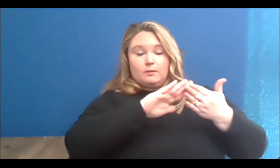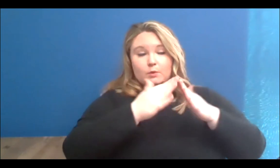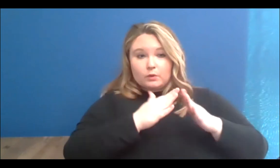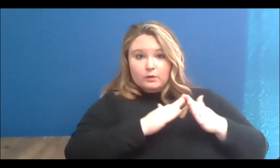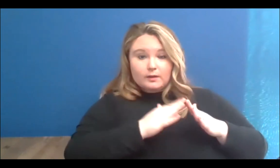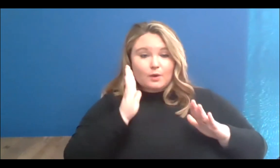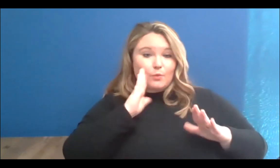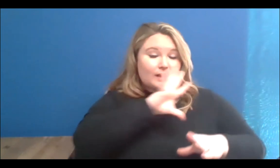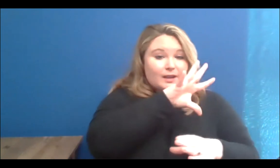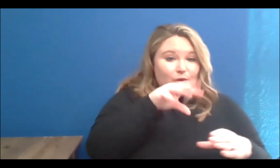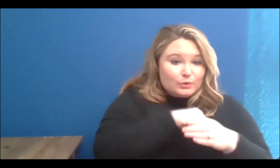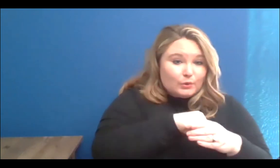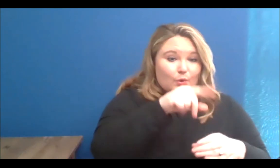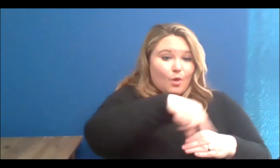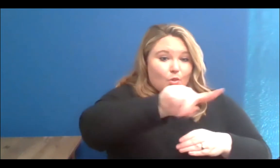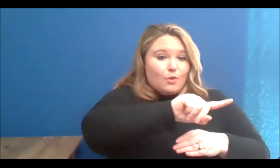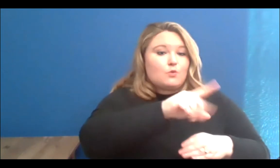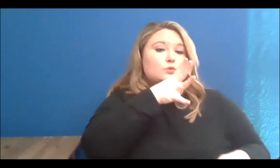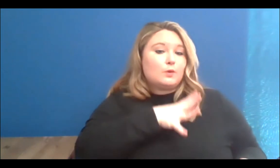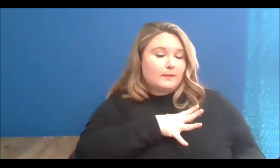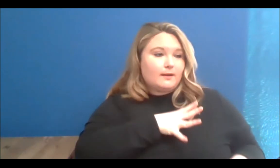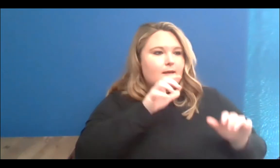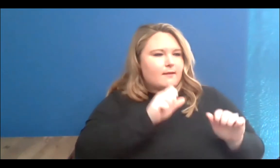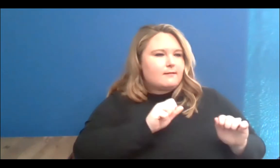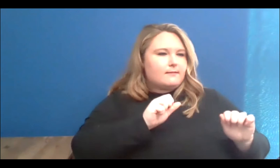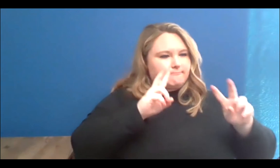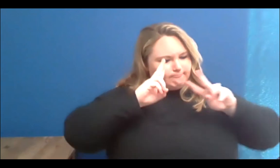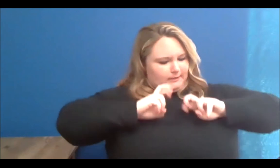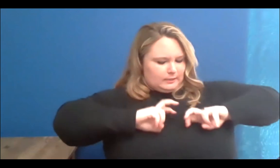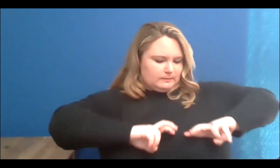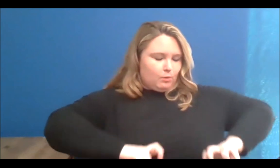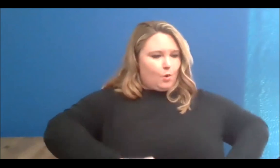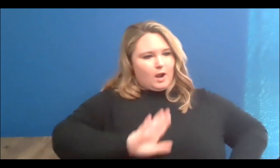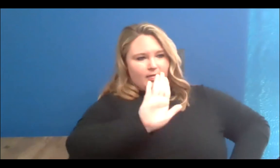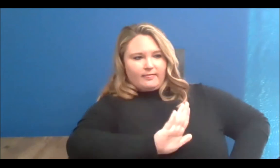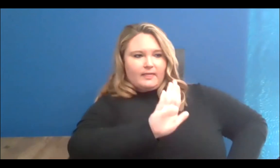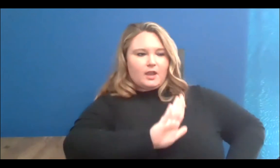where they got to explore their identity in depth and relate with other young,